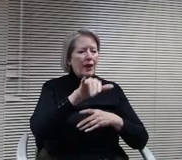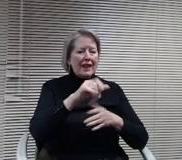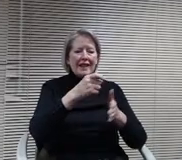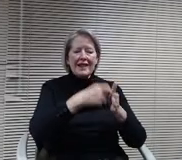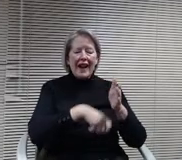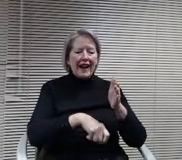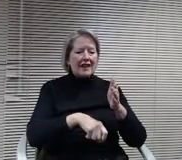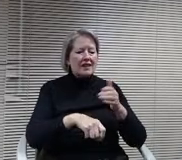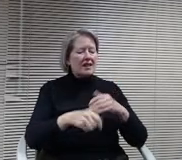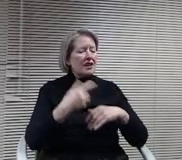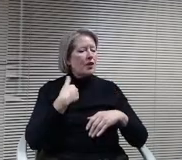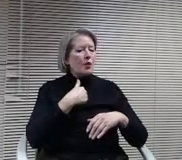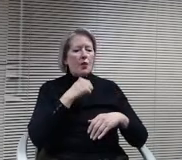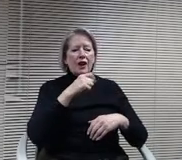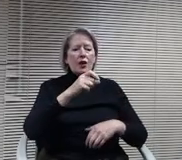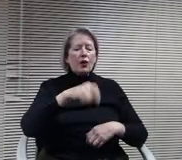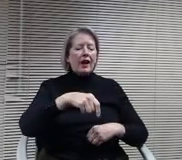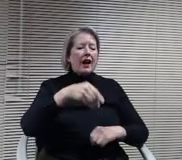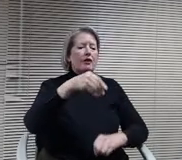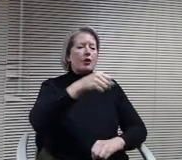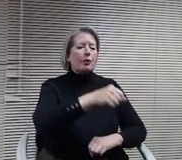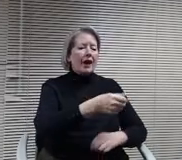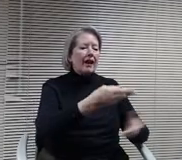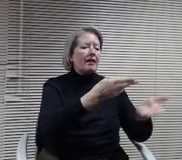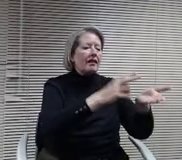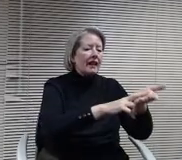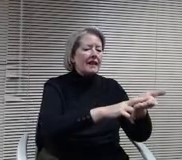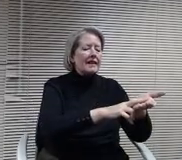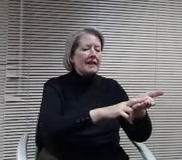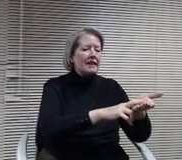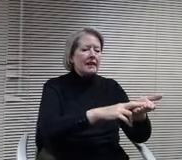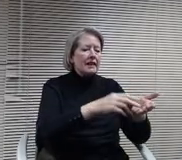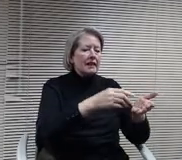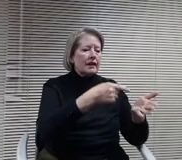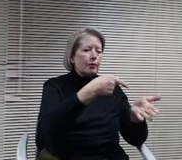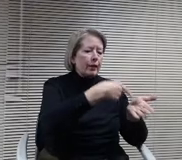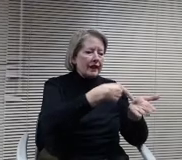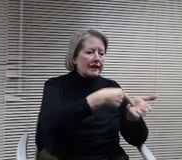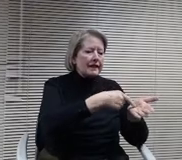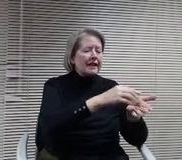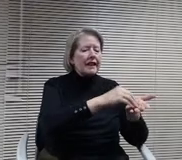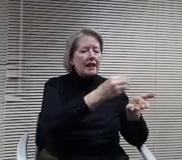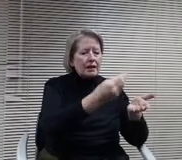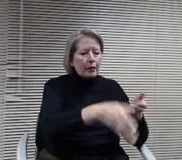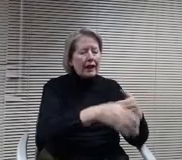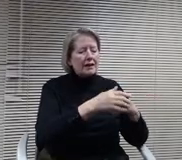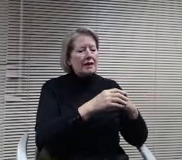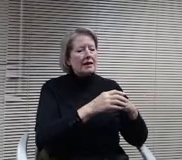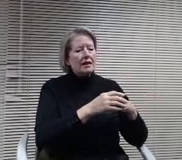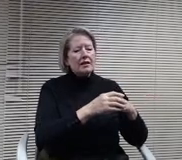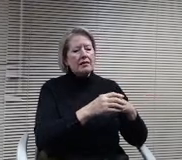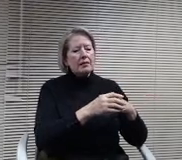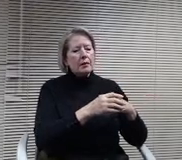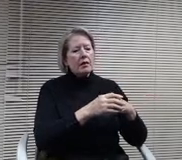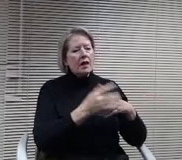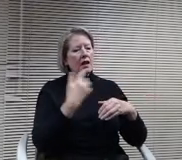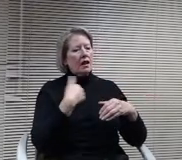leasehold expenses that might go along with it and we have complete control of the building. We also lock in a flat